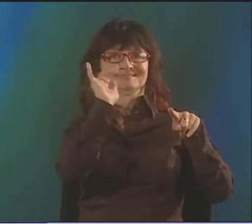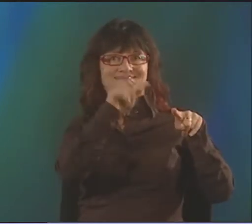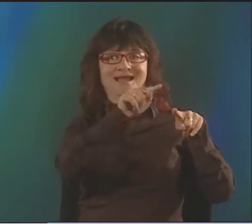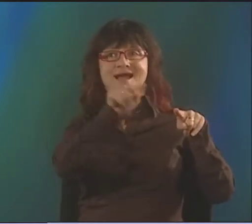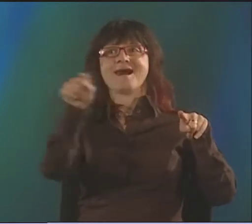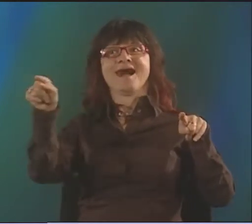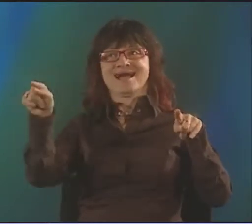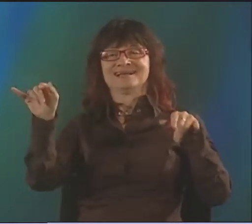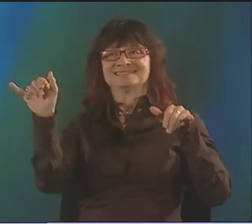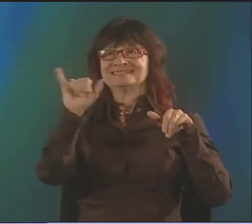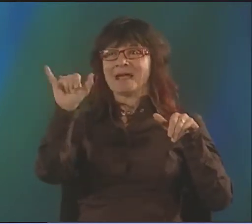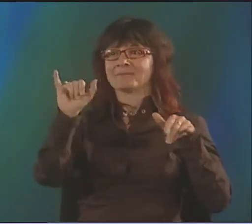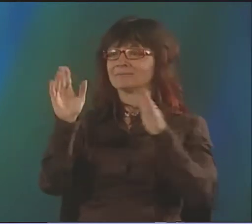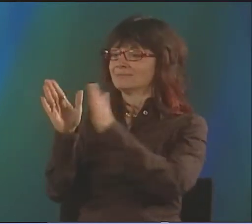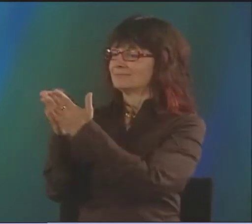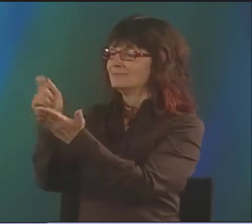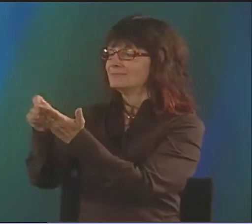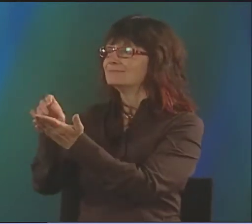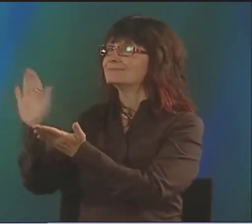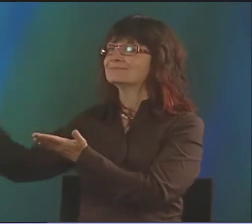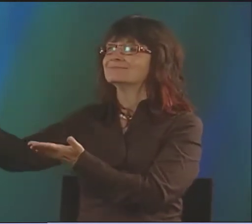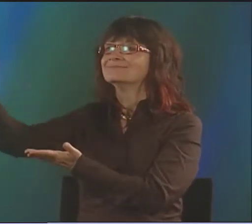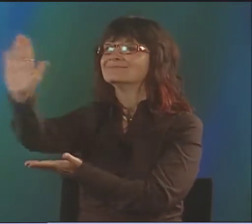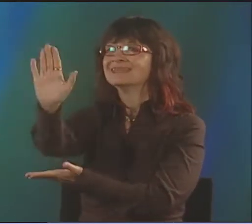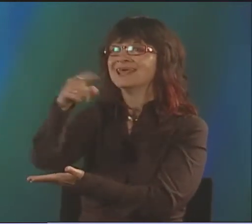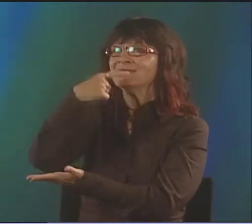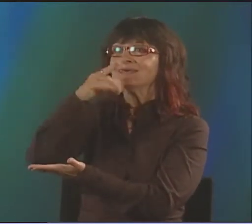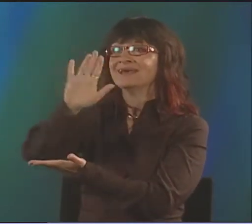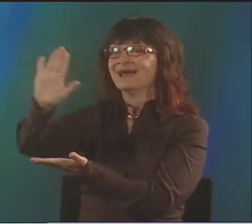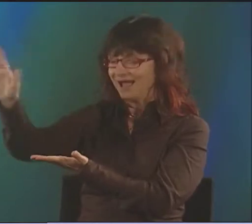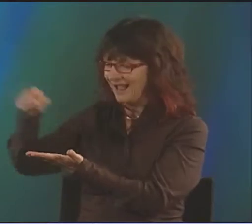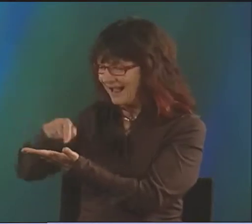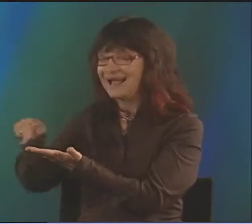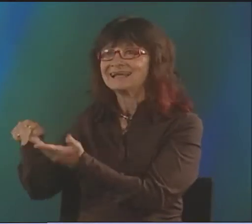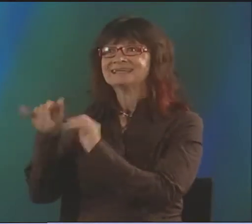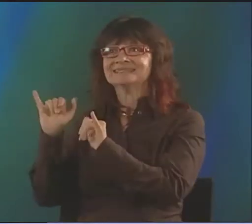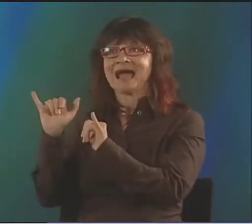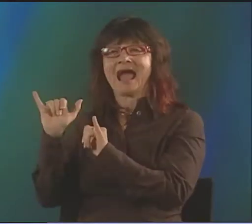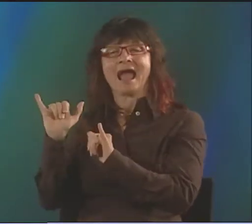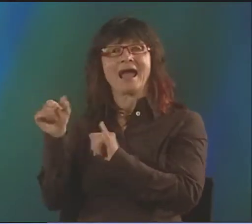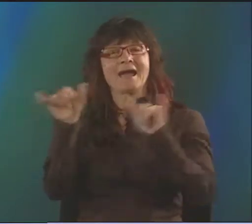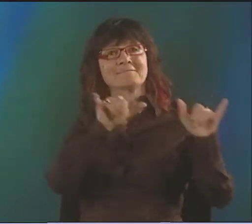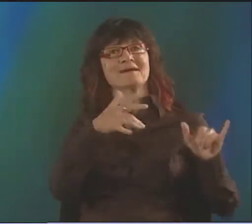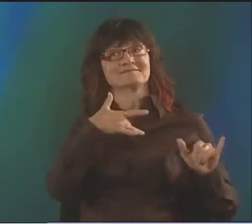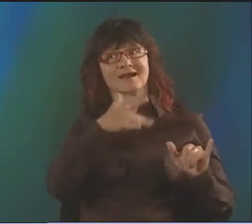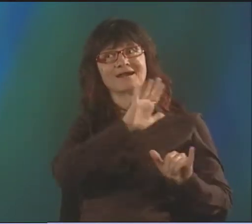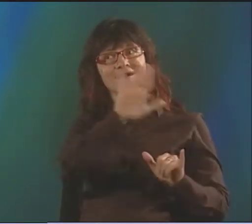I LOOK AT OTHER POETS' STYLES. AND IT'S JUST AS IF SOMEBODY WHO IS A HEARING AUTHOR